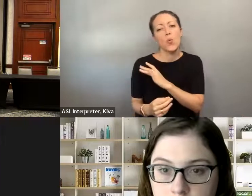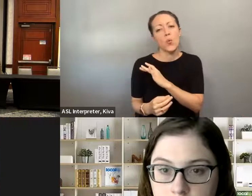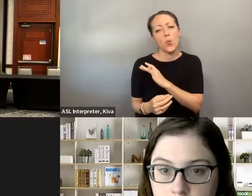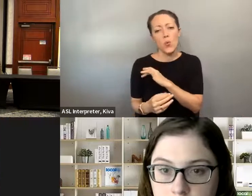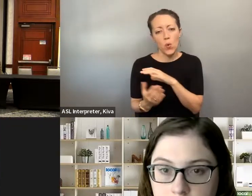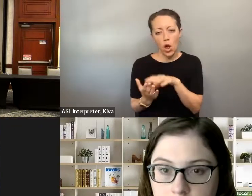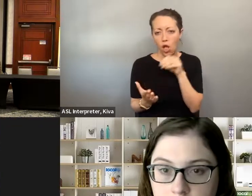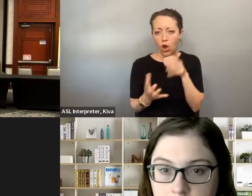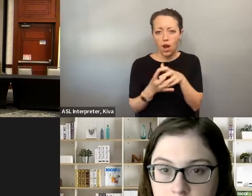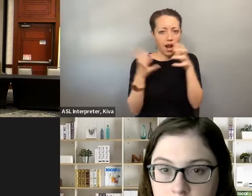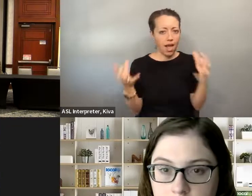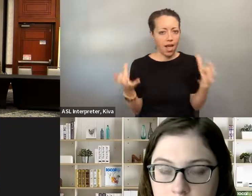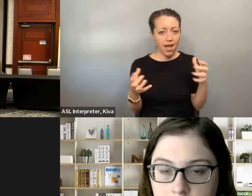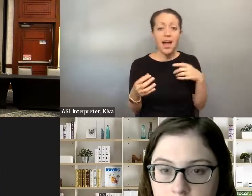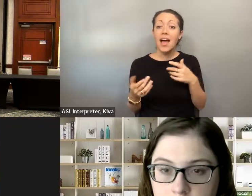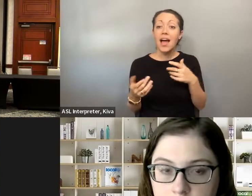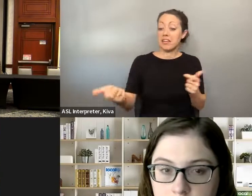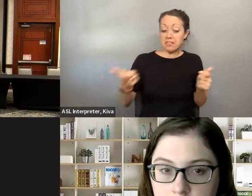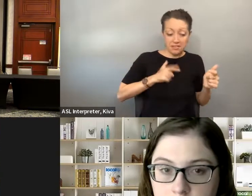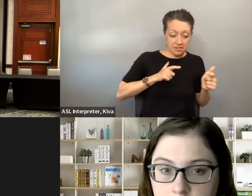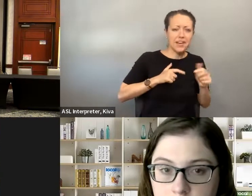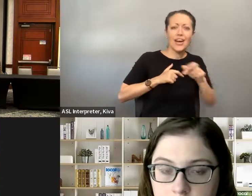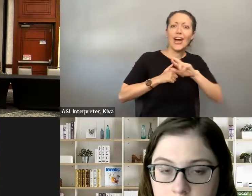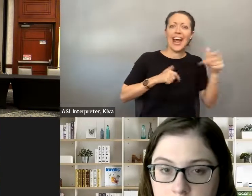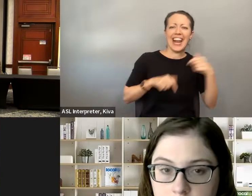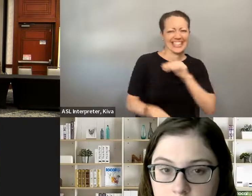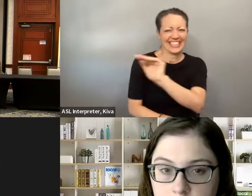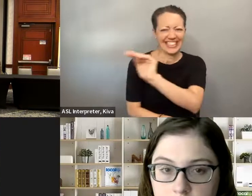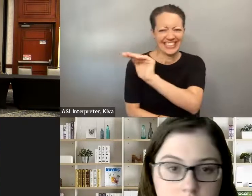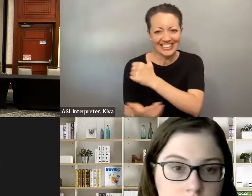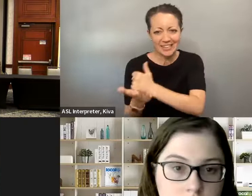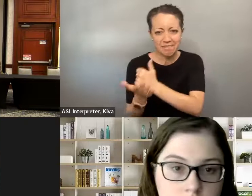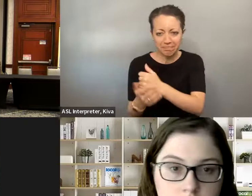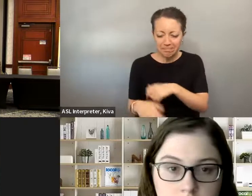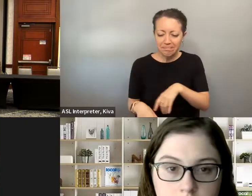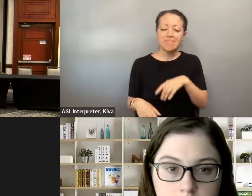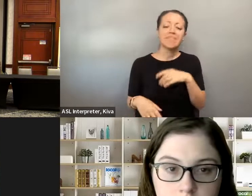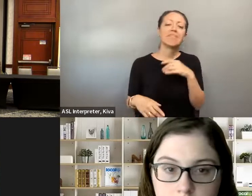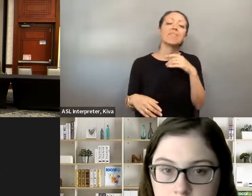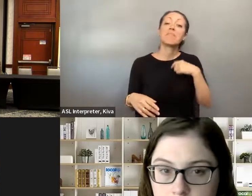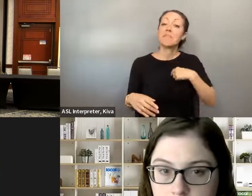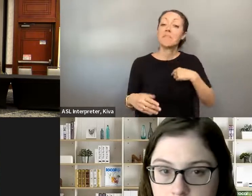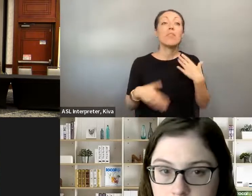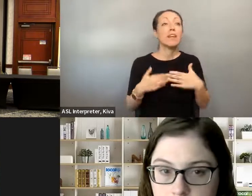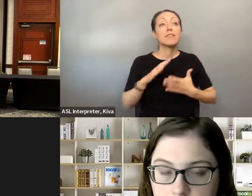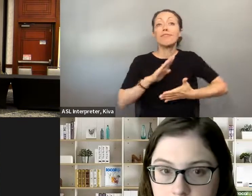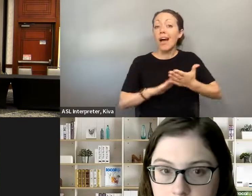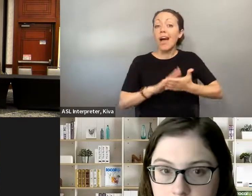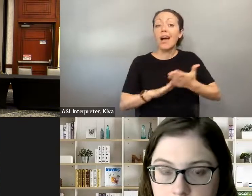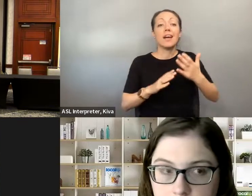person that was already in office and that taught me a lot about what to do and what -- all of the things that I needed to learn and at least it had a person I could reach